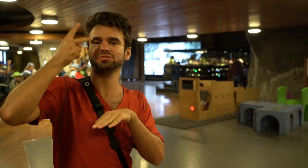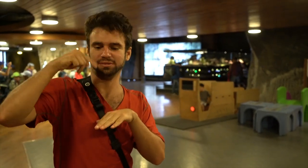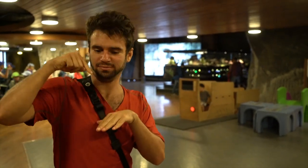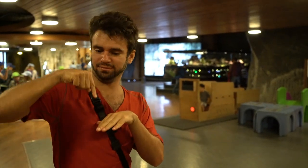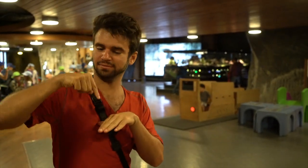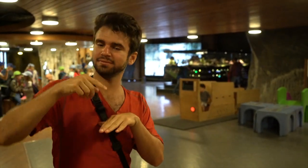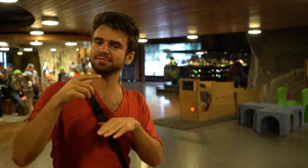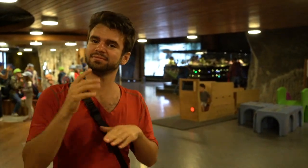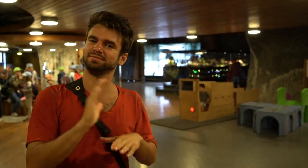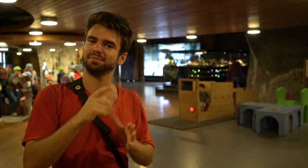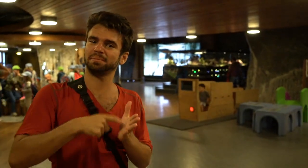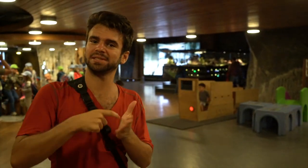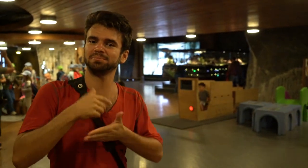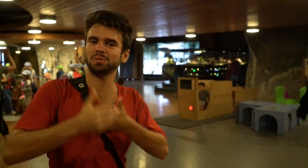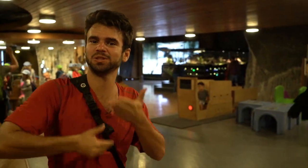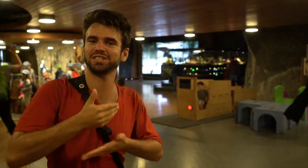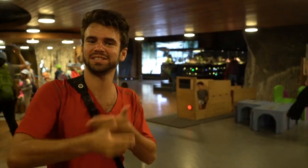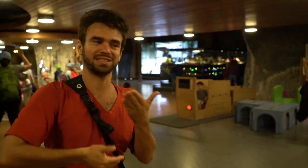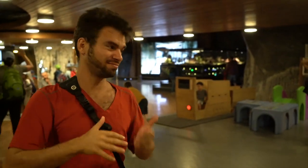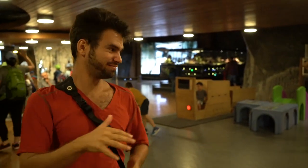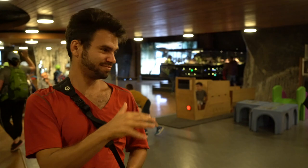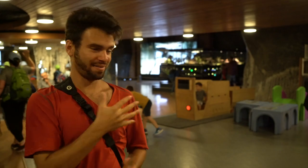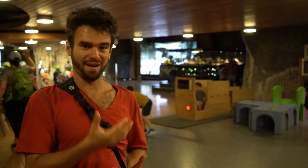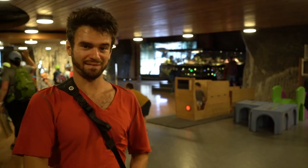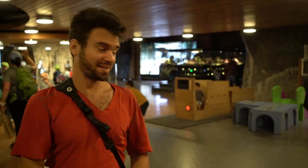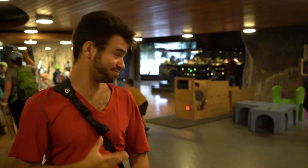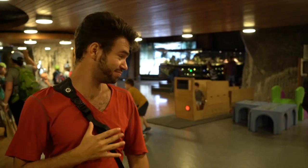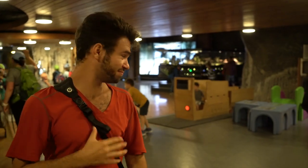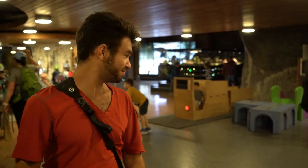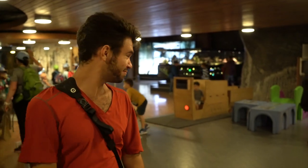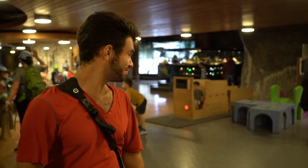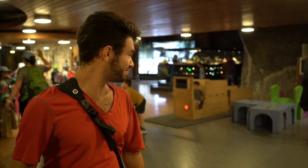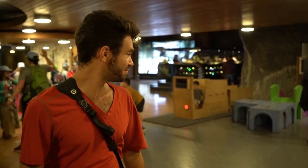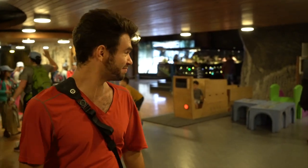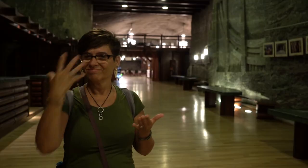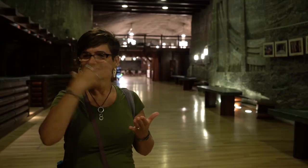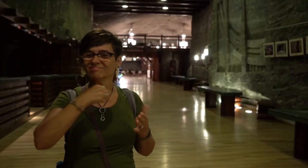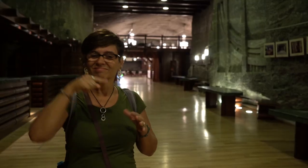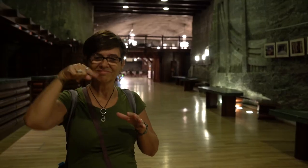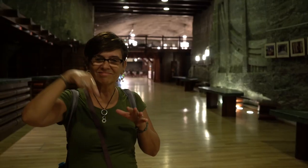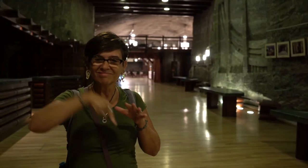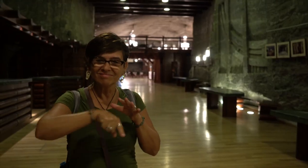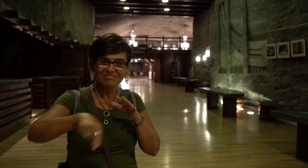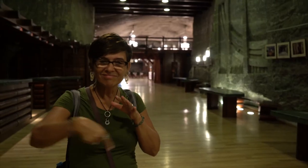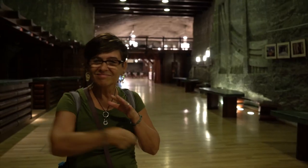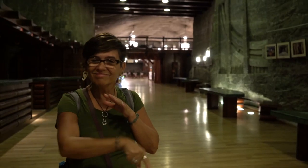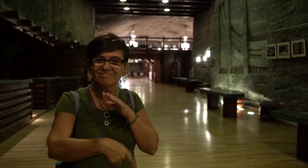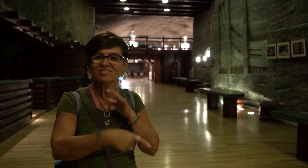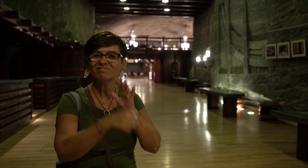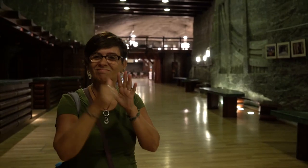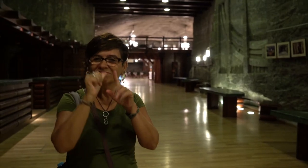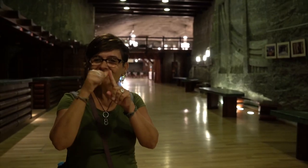It is all about helping them to increase understanding what the mining is all about. It's a beautiful mining place.